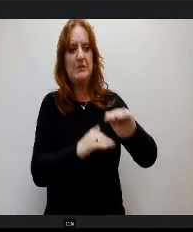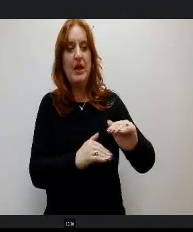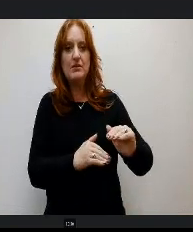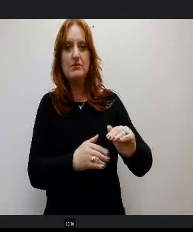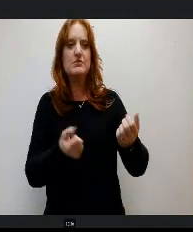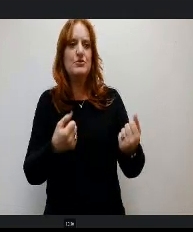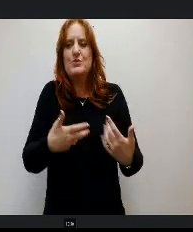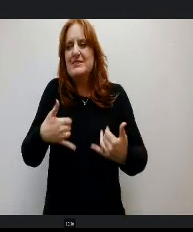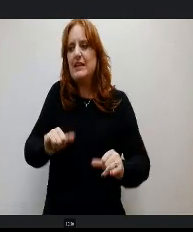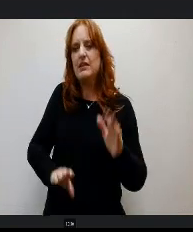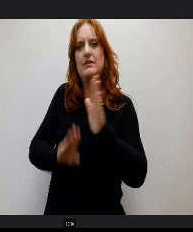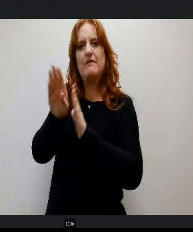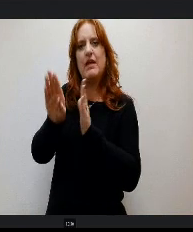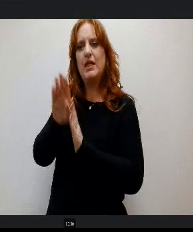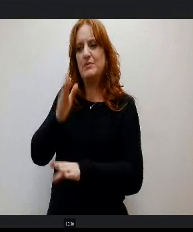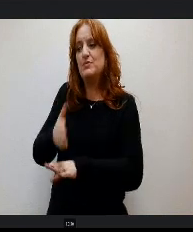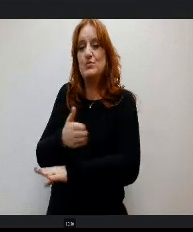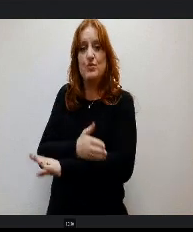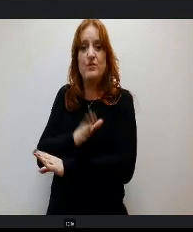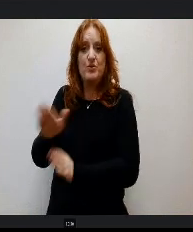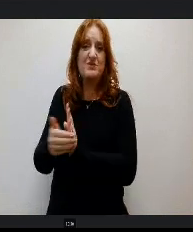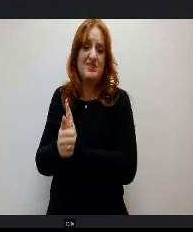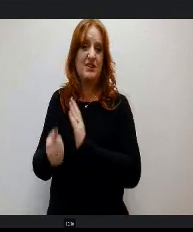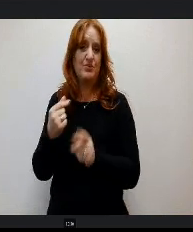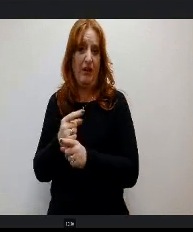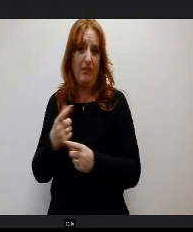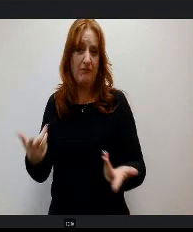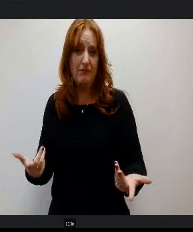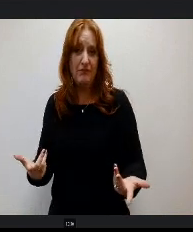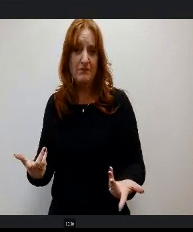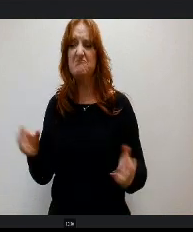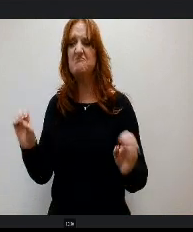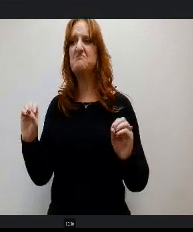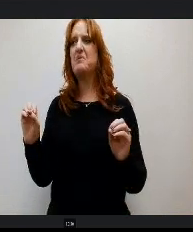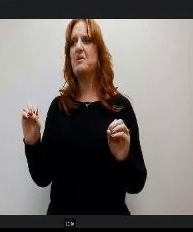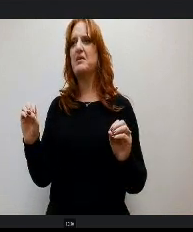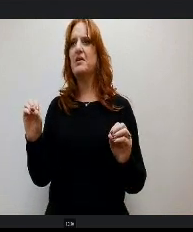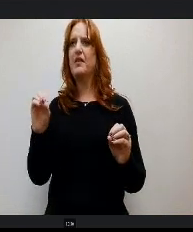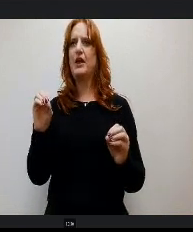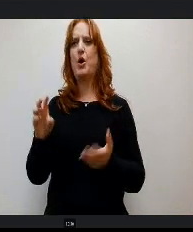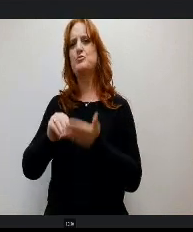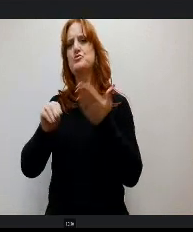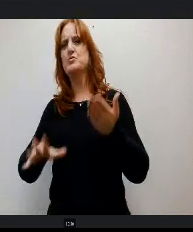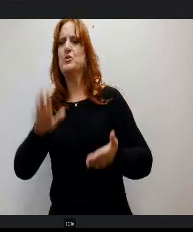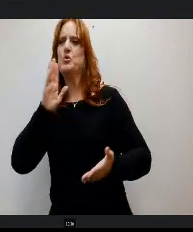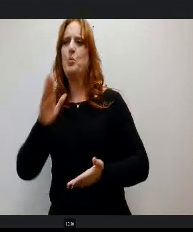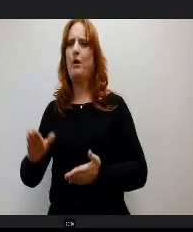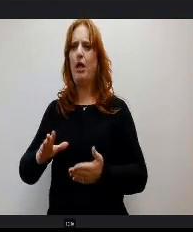and improve those skills. So this is something that is not like know if students will learn calculus Advanced calculus at